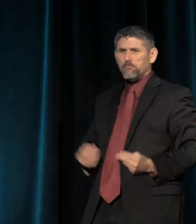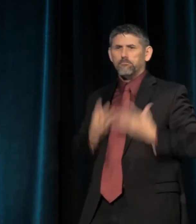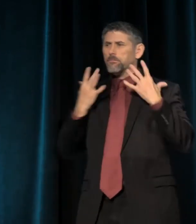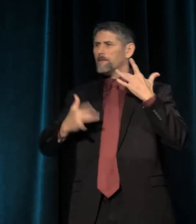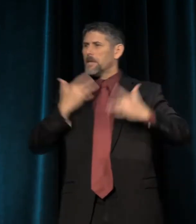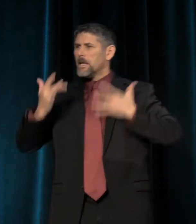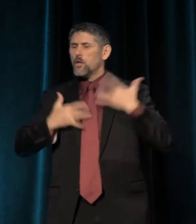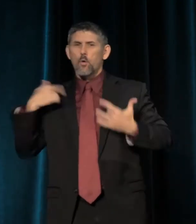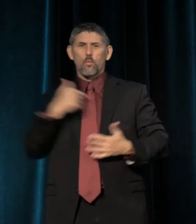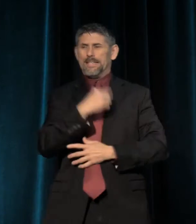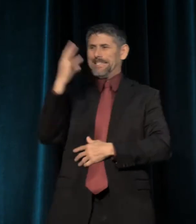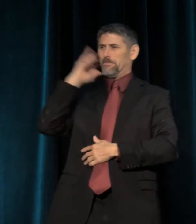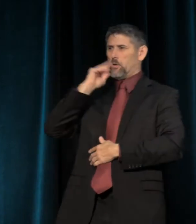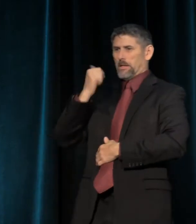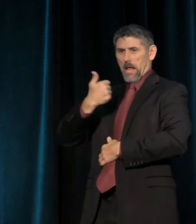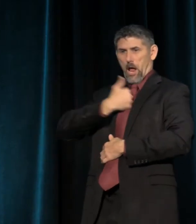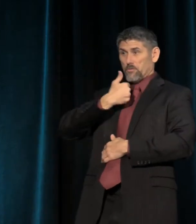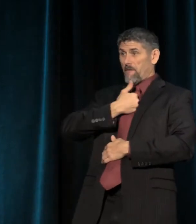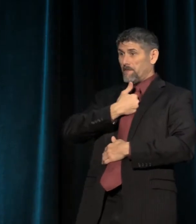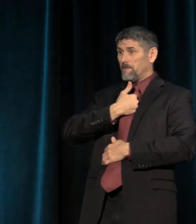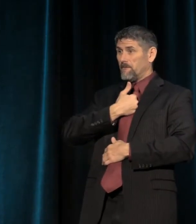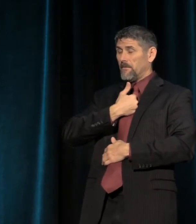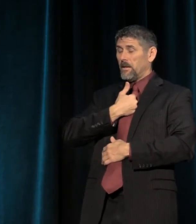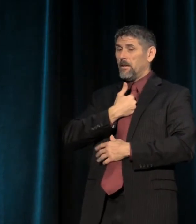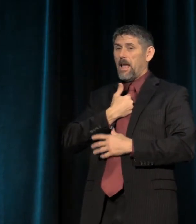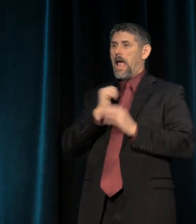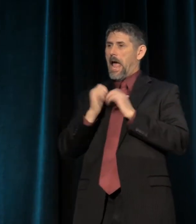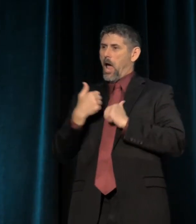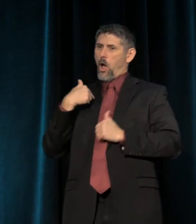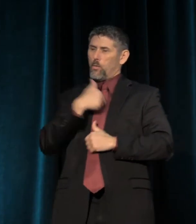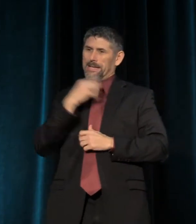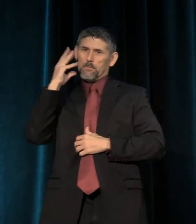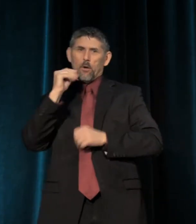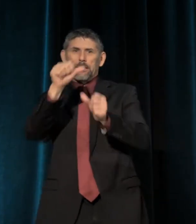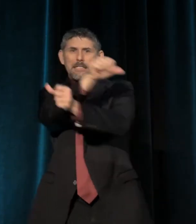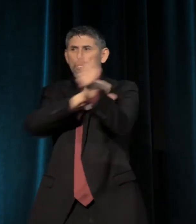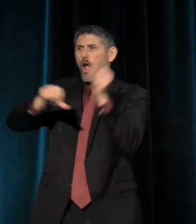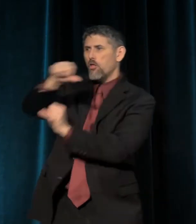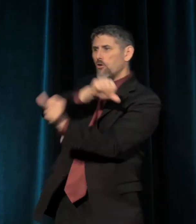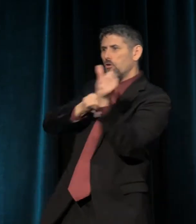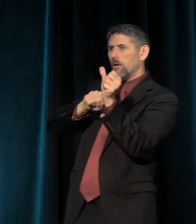we experience ourselves, in the ways that we experience each other, and our world.